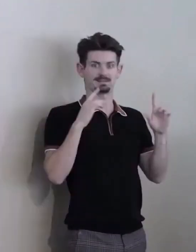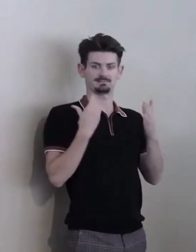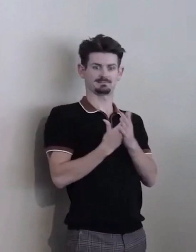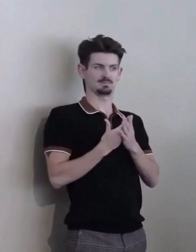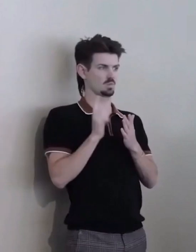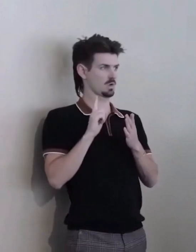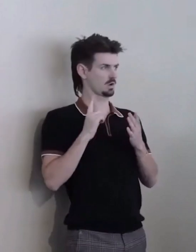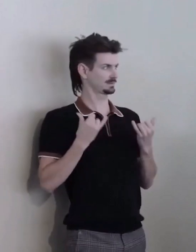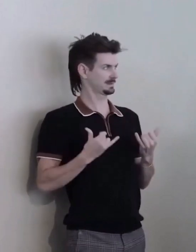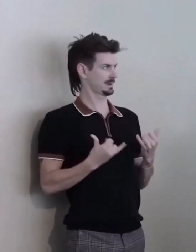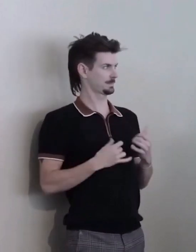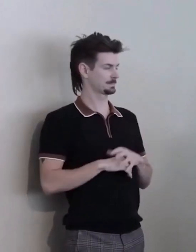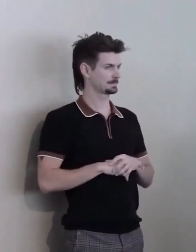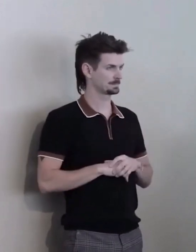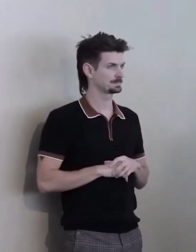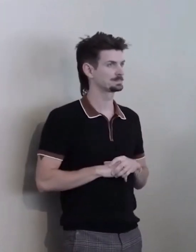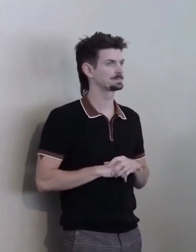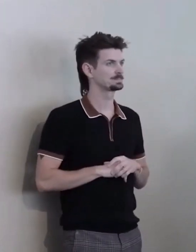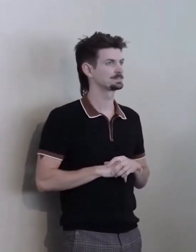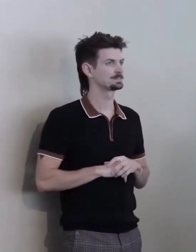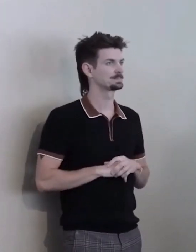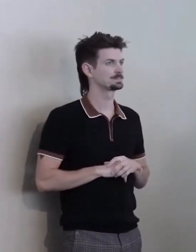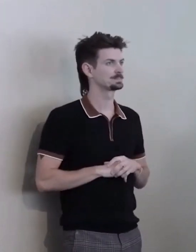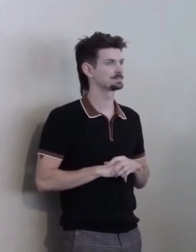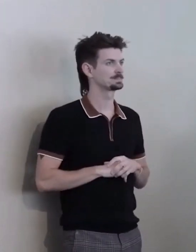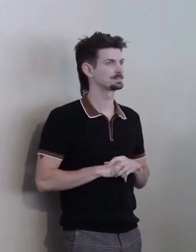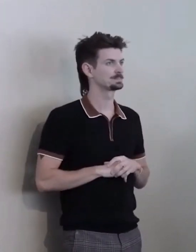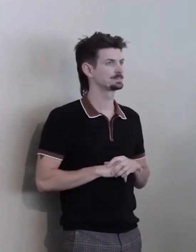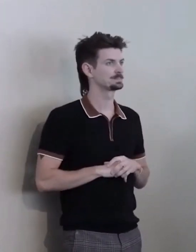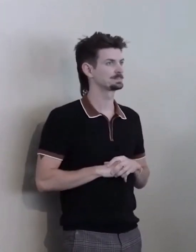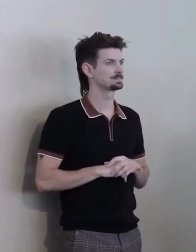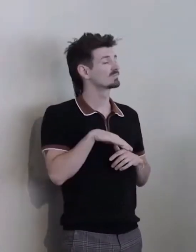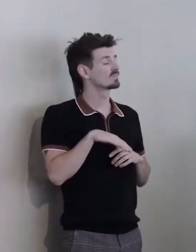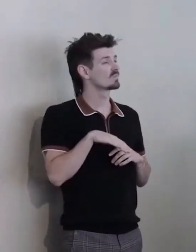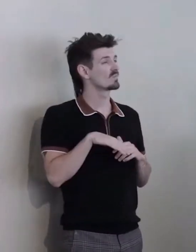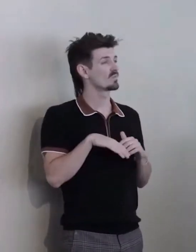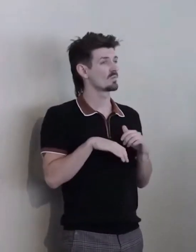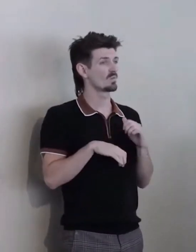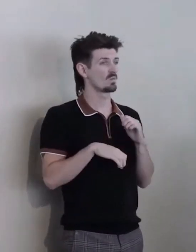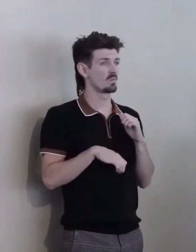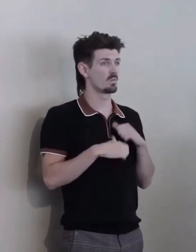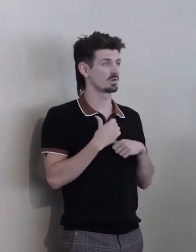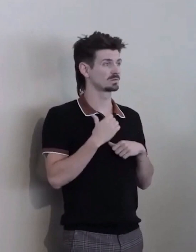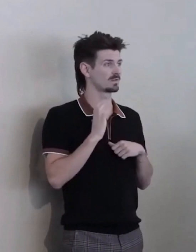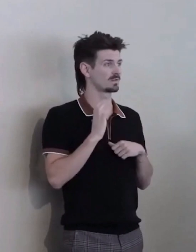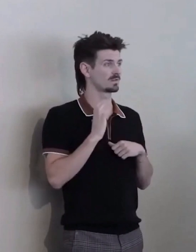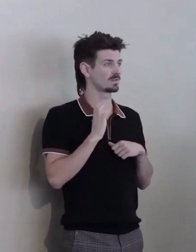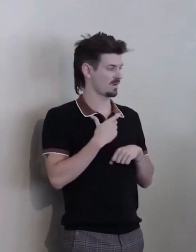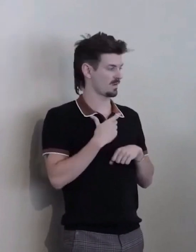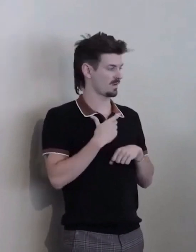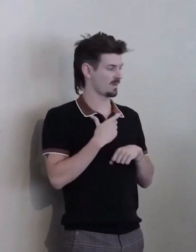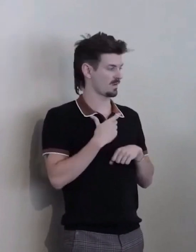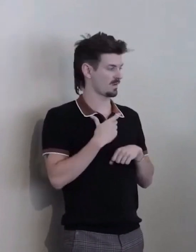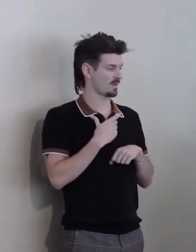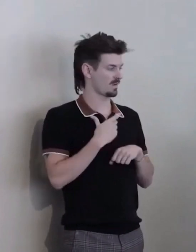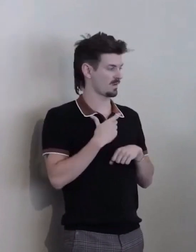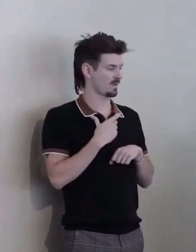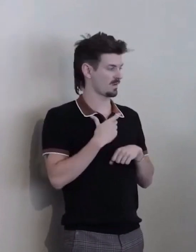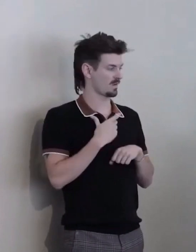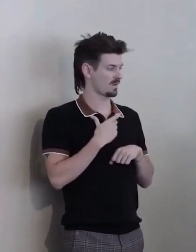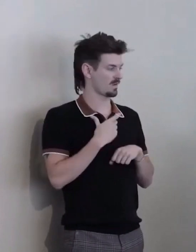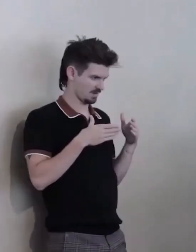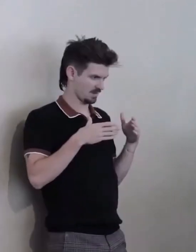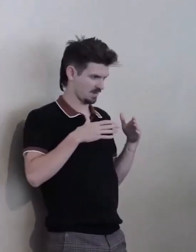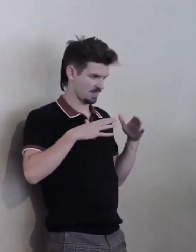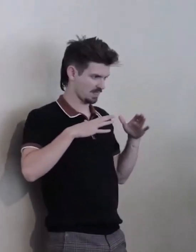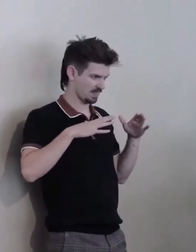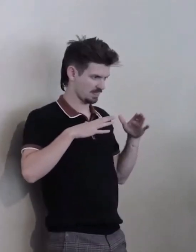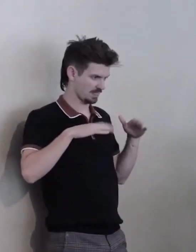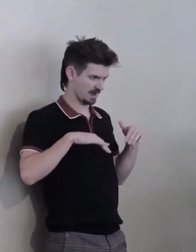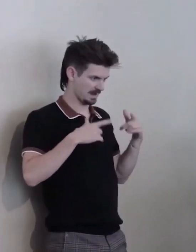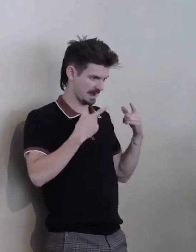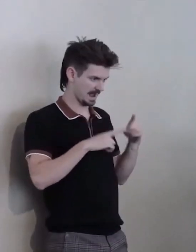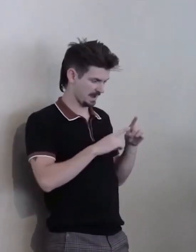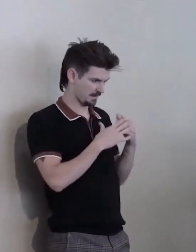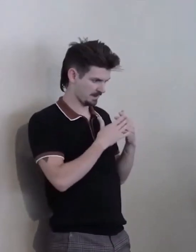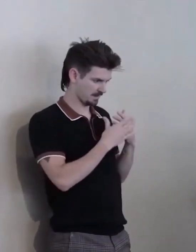You know... Ahh... Most of the time we spend our time focused on what is yet to do, what is broken, what is un... Inequitable, what is unjust.